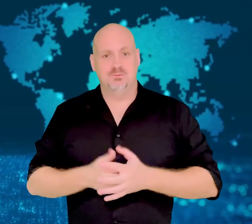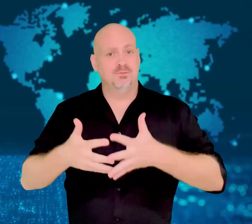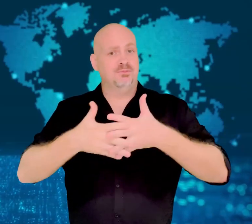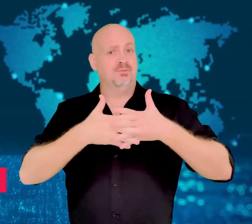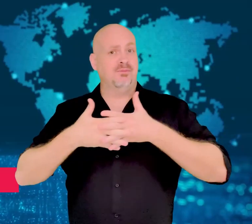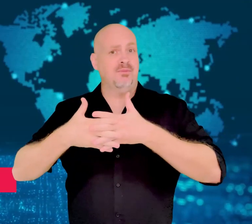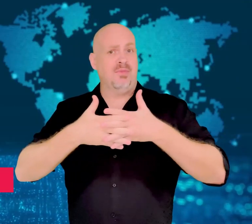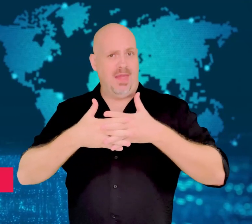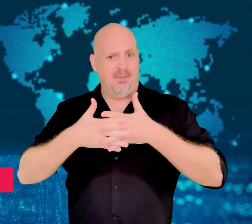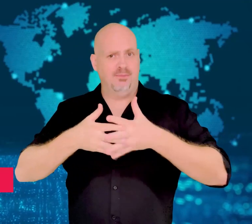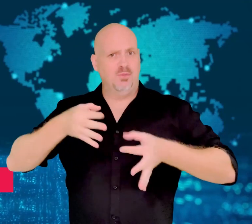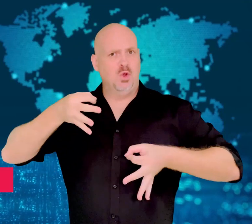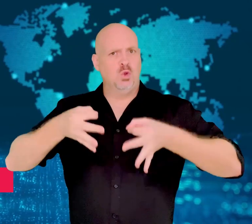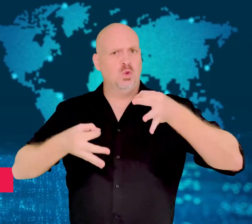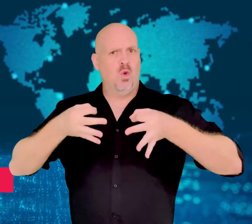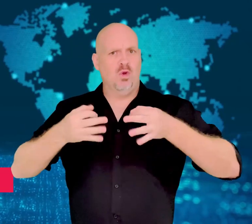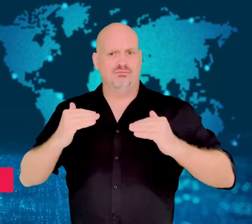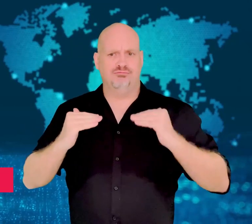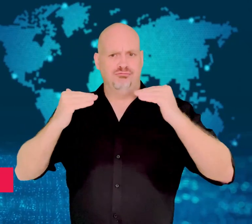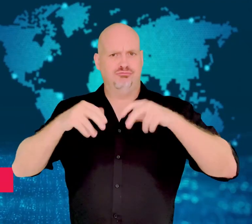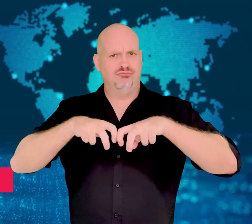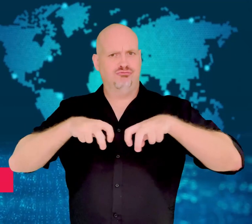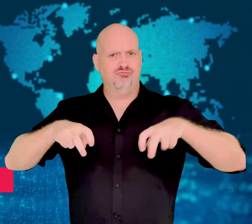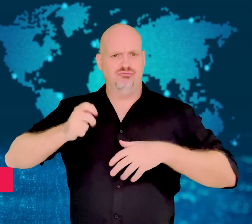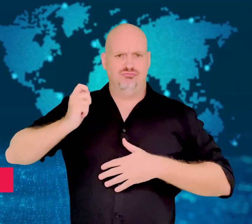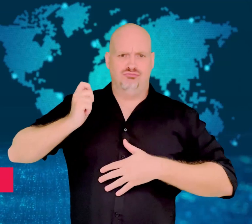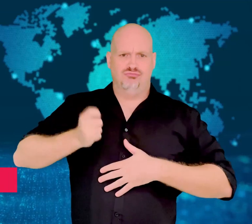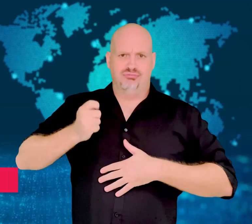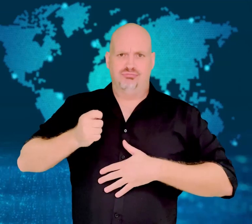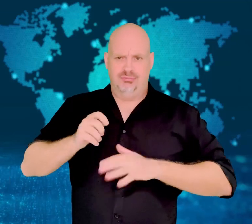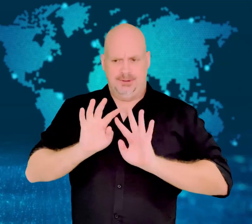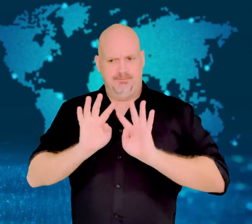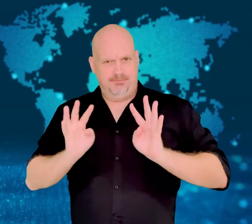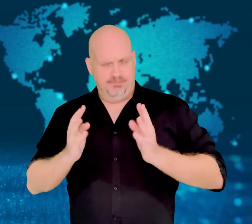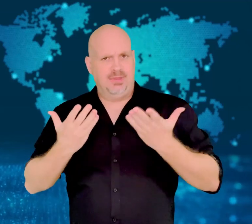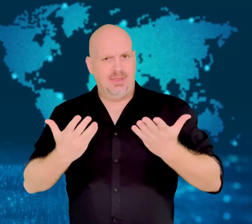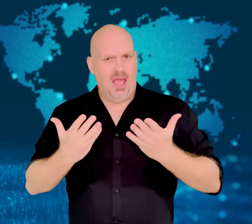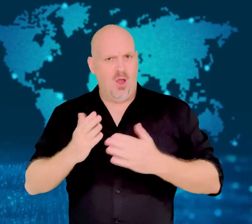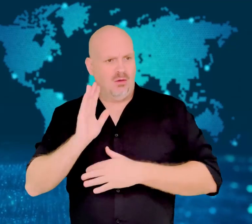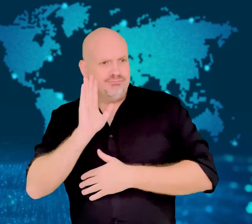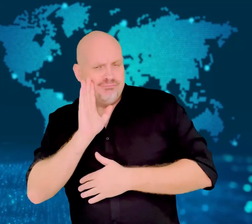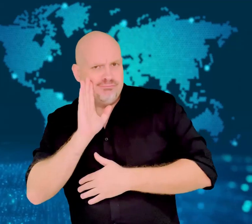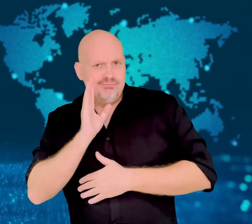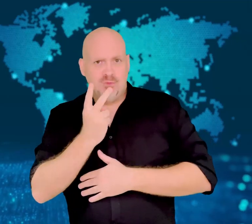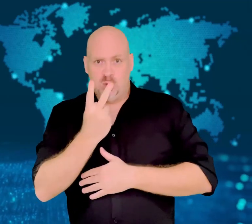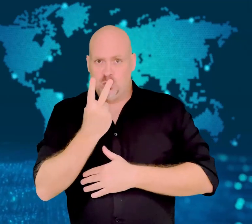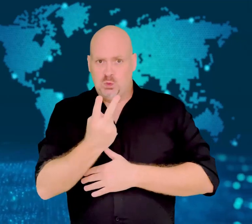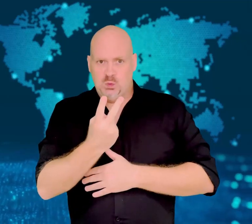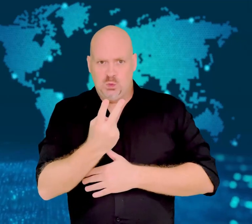[GAVIN]: The United States Supreme Court is hearing two cases regarding